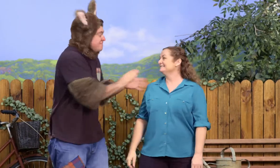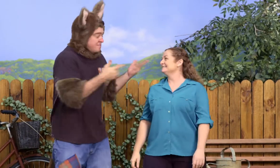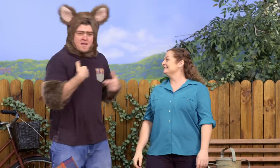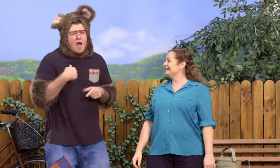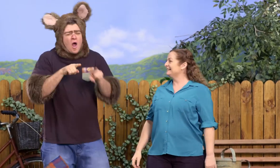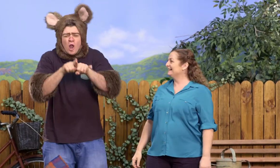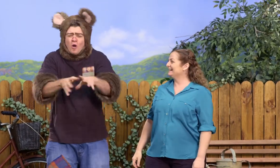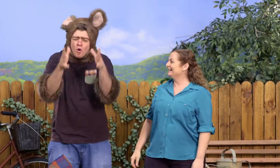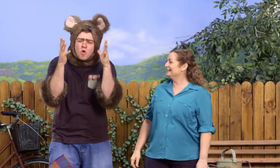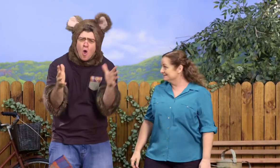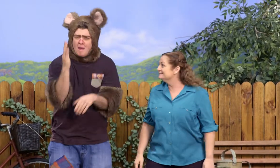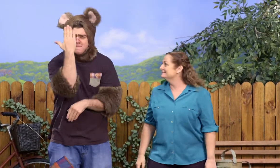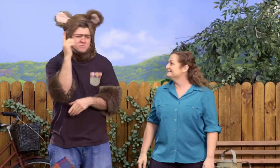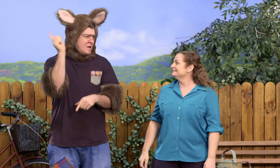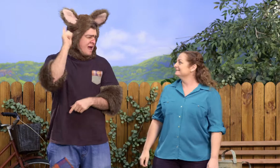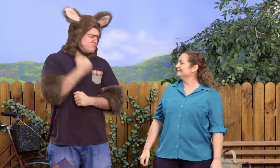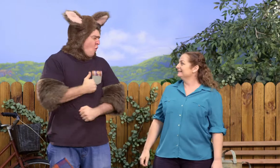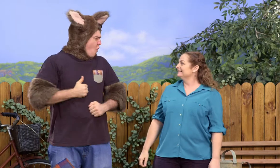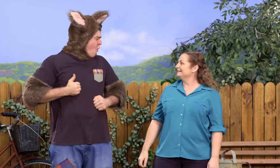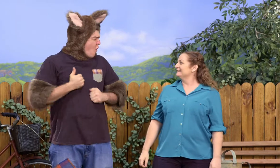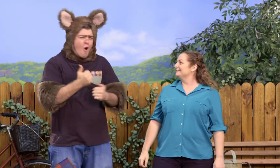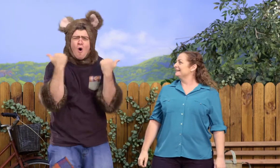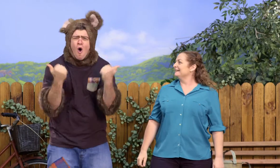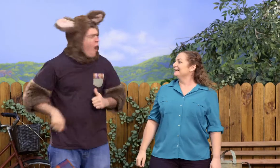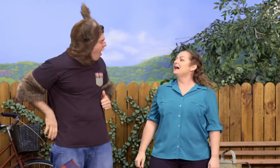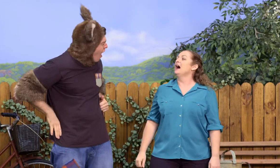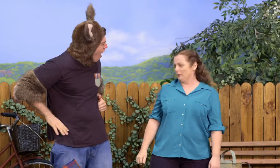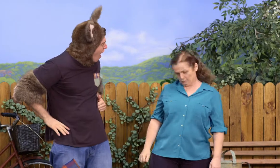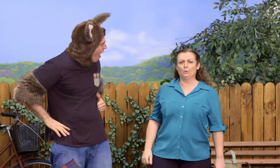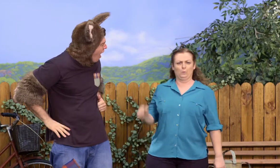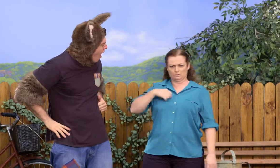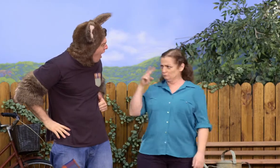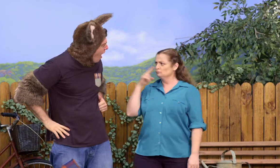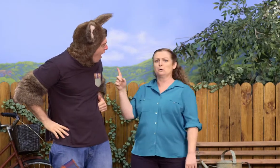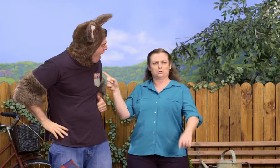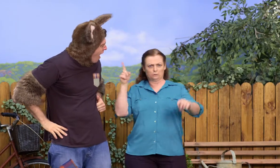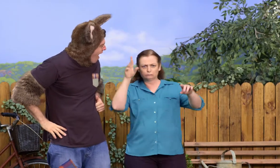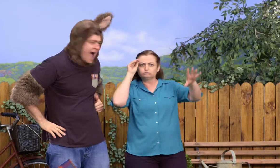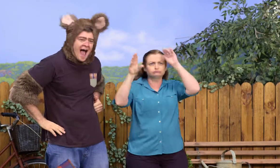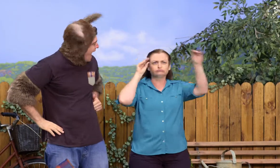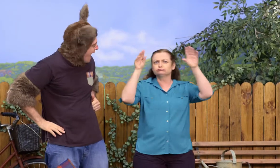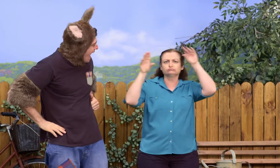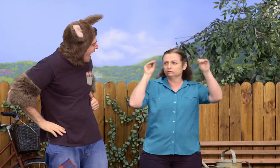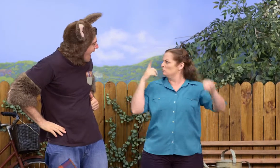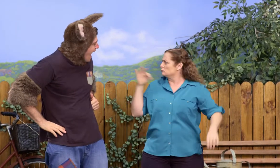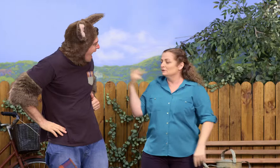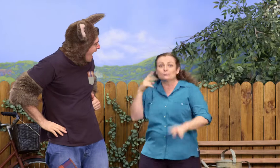Anyway, Sally, I've learnt so much about mirrors today. It's been great! Oh, yes, you have learnt so much.